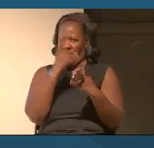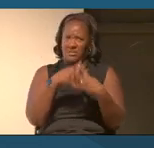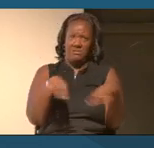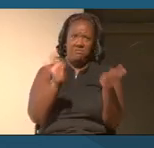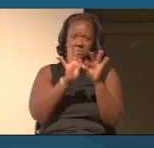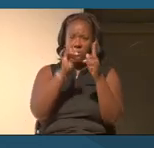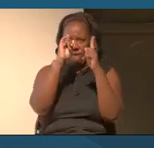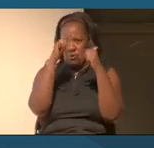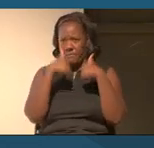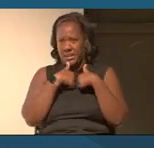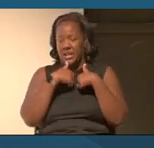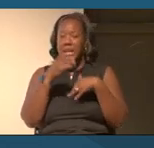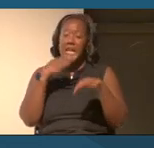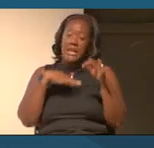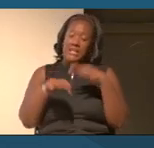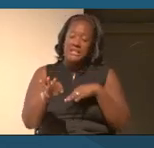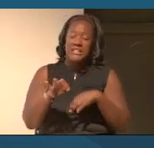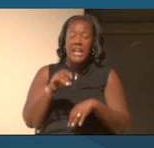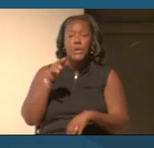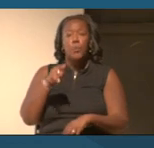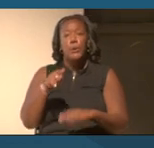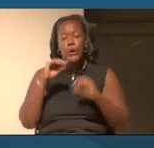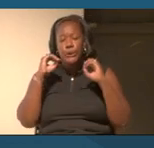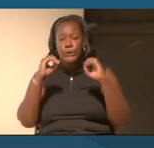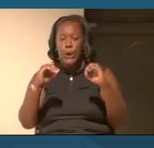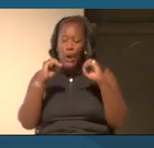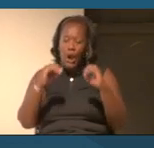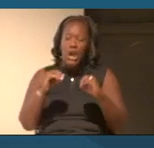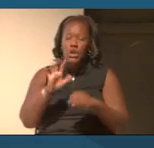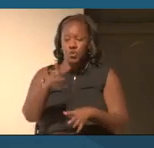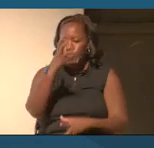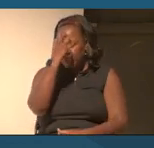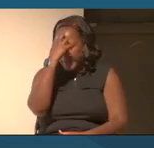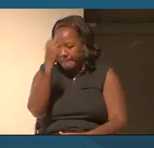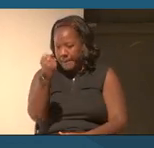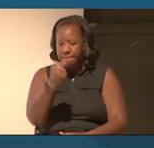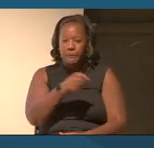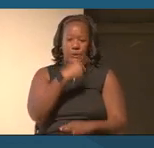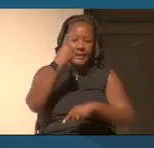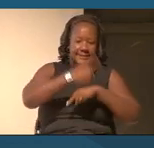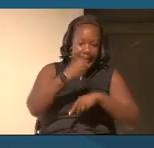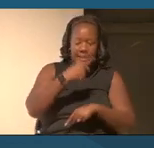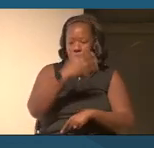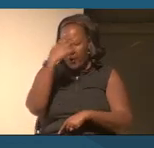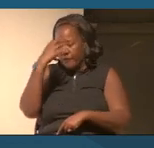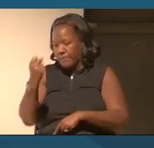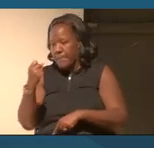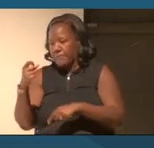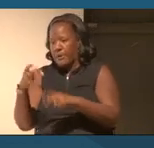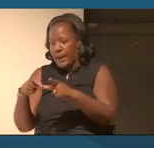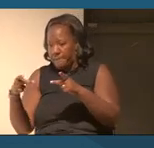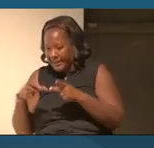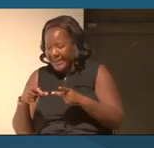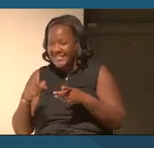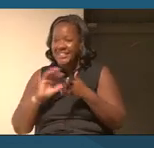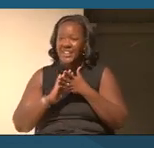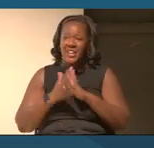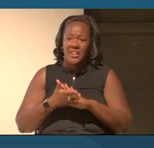Instead, we're taught to master certain dates and locations, and it becomes actually trivia,